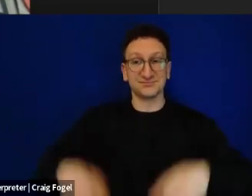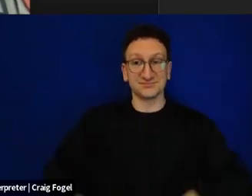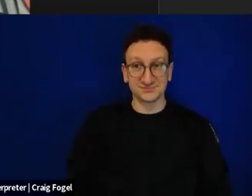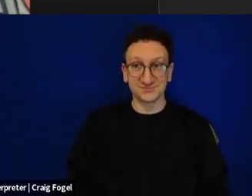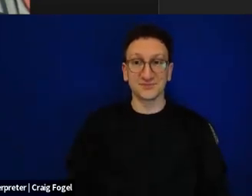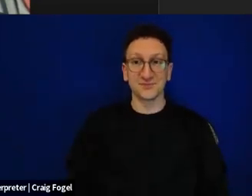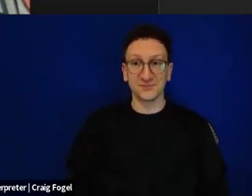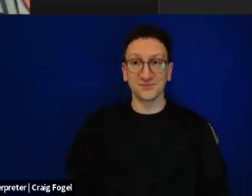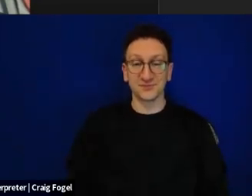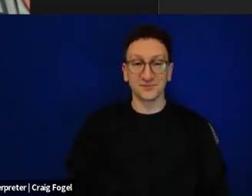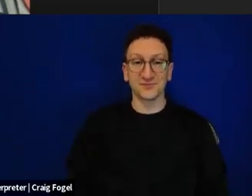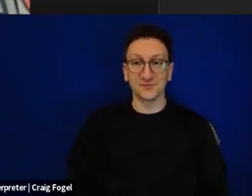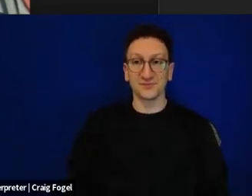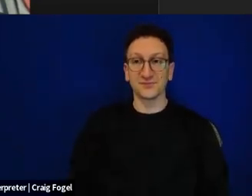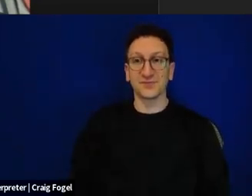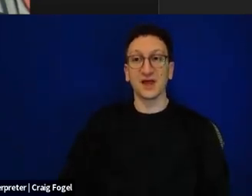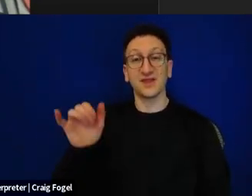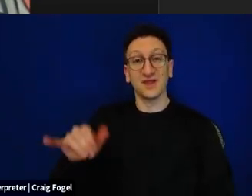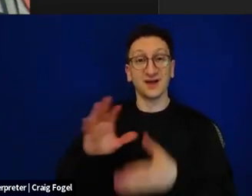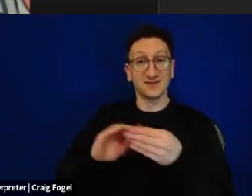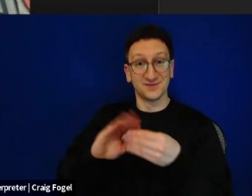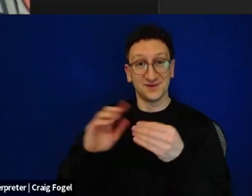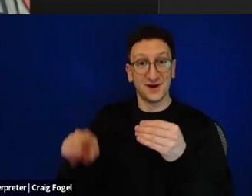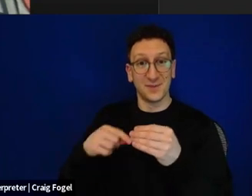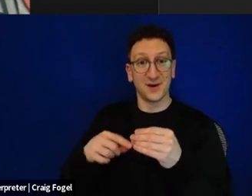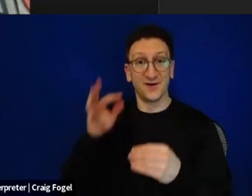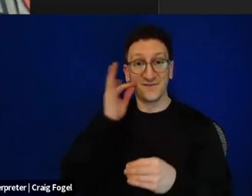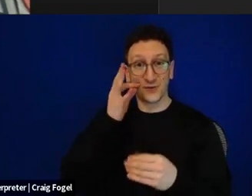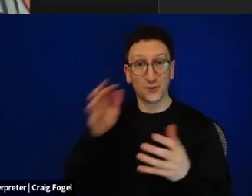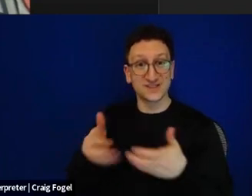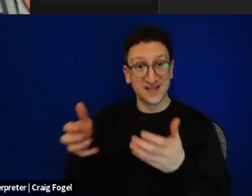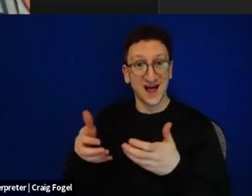And the text about the fruit salad that Avner wrote became copied throughout Haggadot in